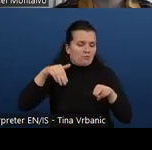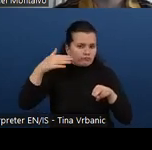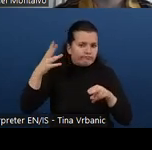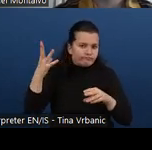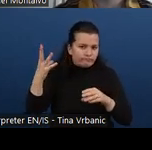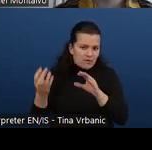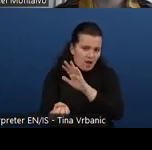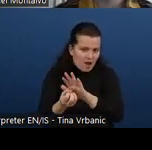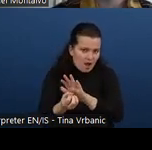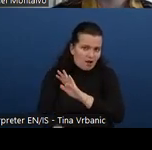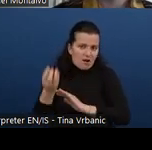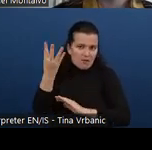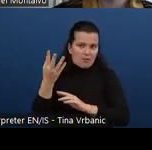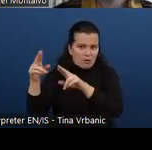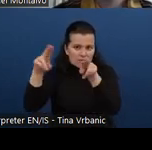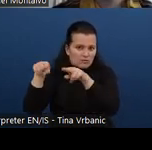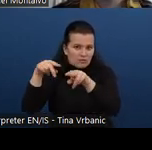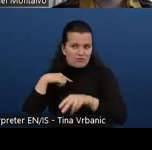So I encourage you to visit that page.